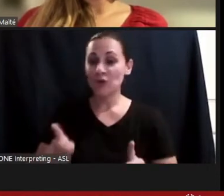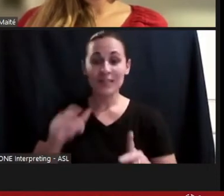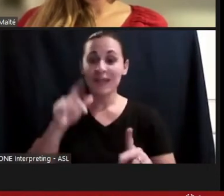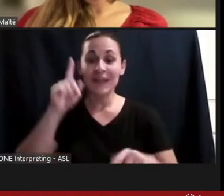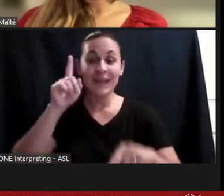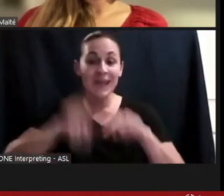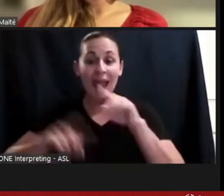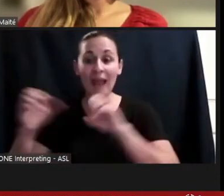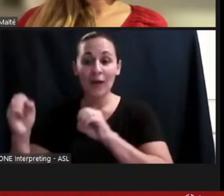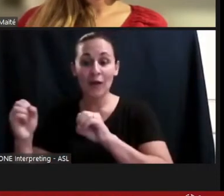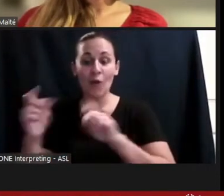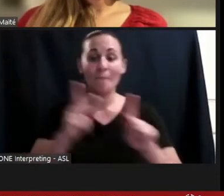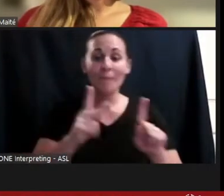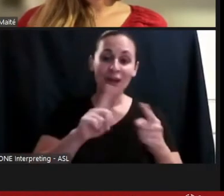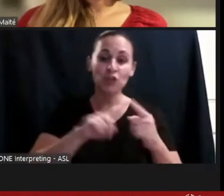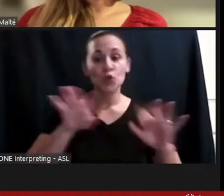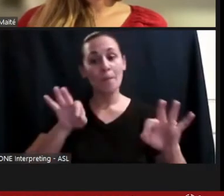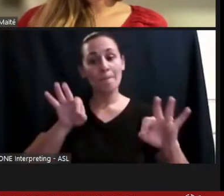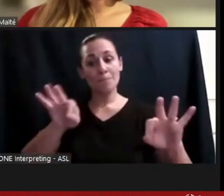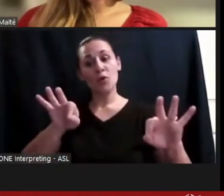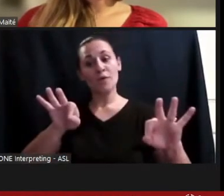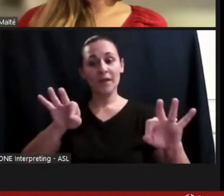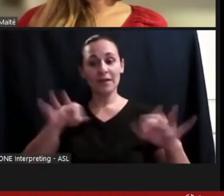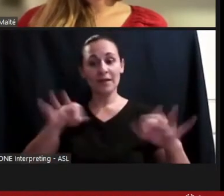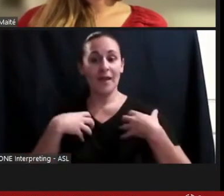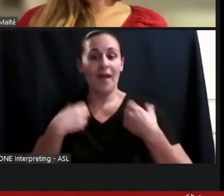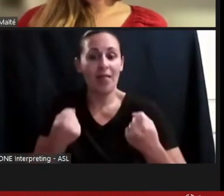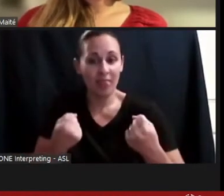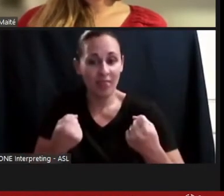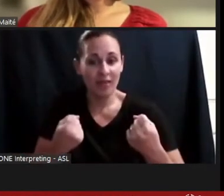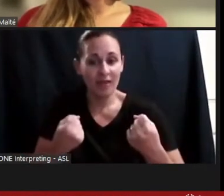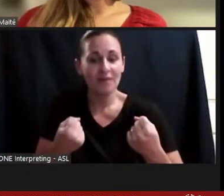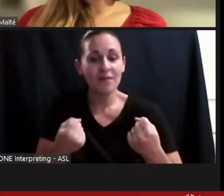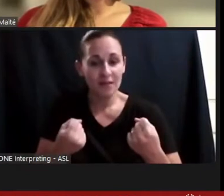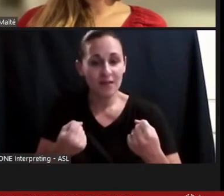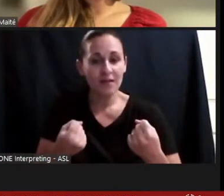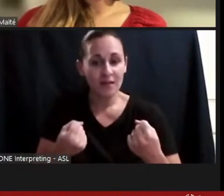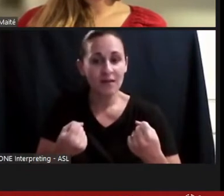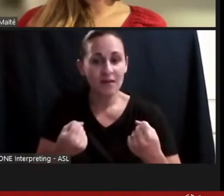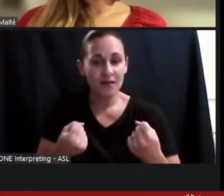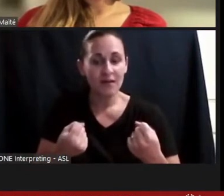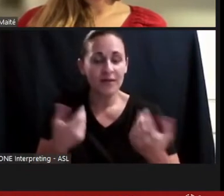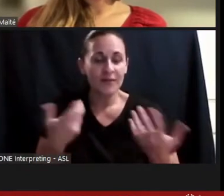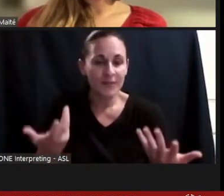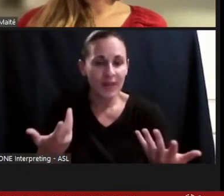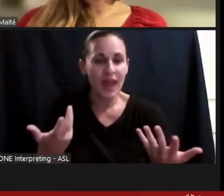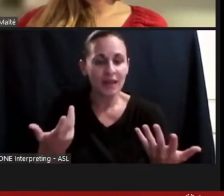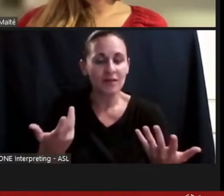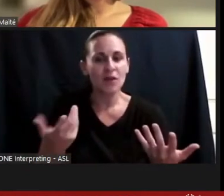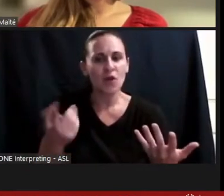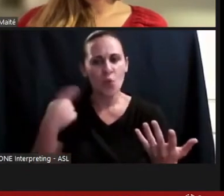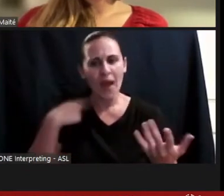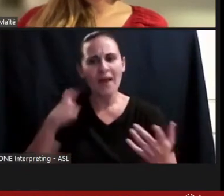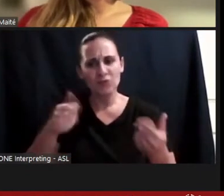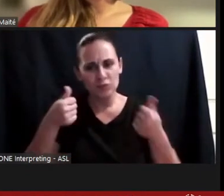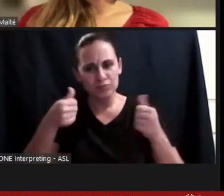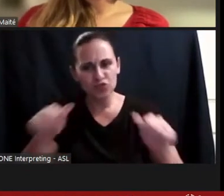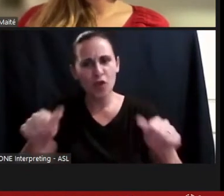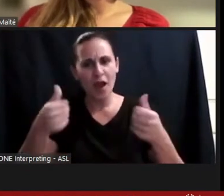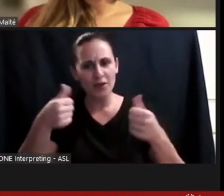of this perfect state of health, then the drive is to keep trying. So you have the sense like oh,